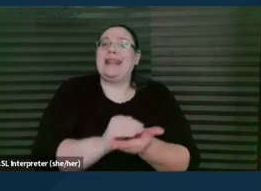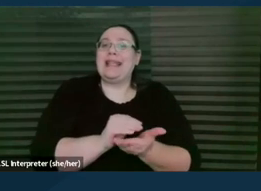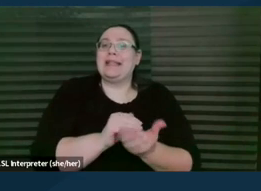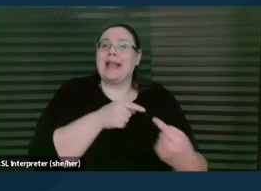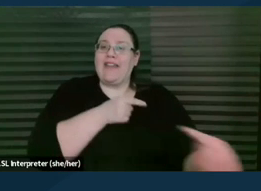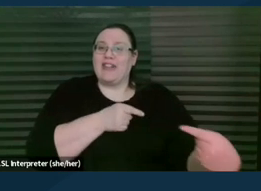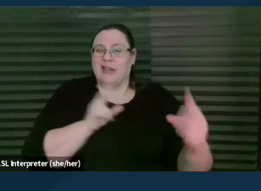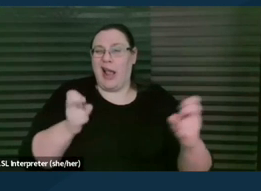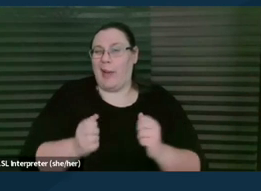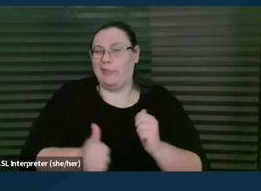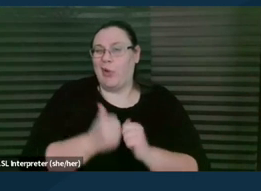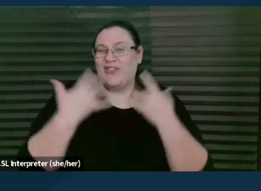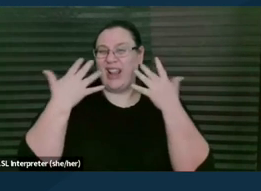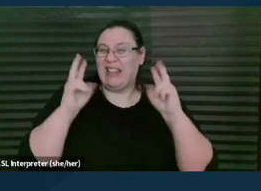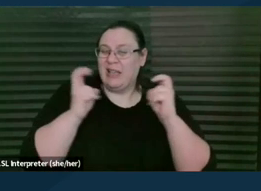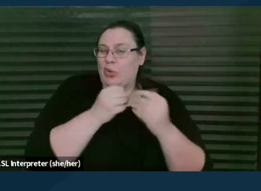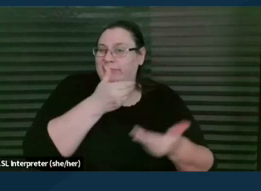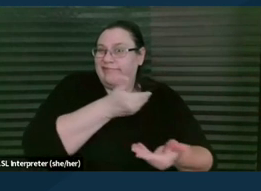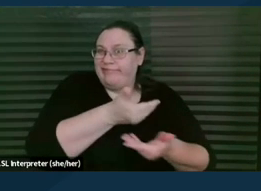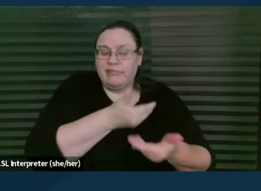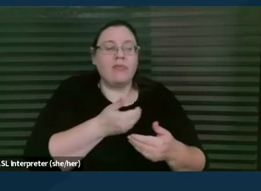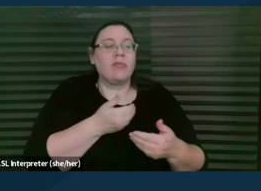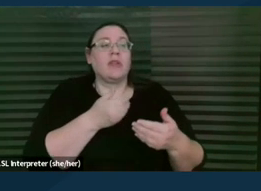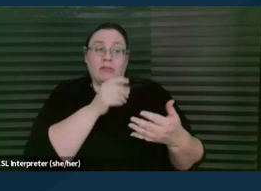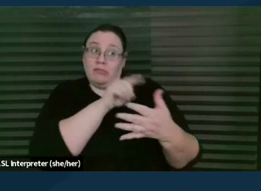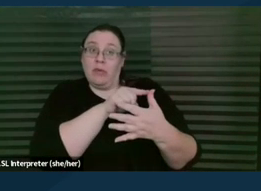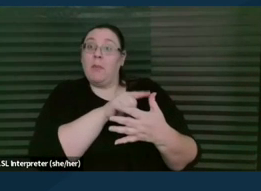but you also have this option and this option and this option. And we share resources